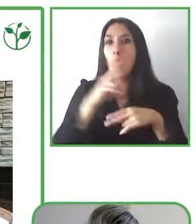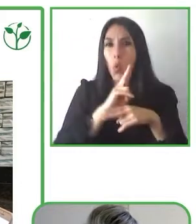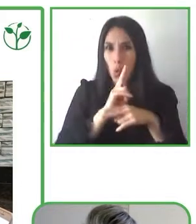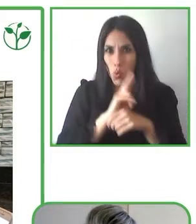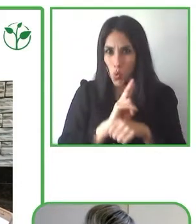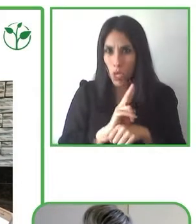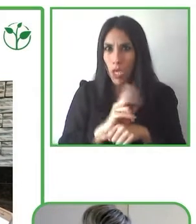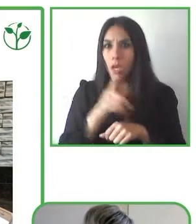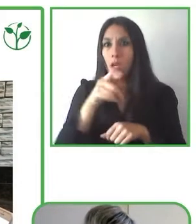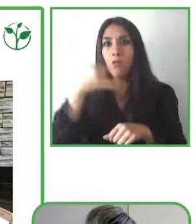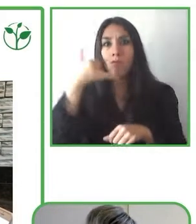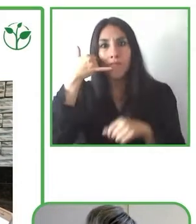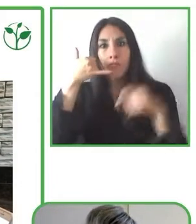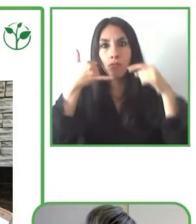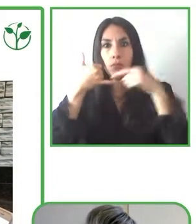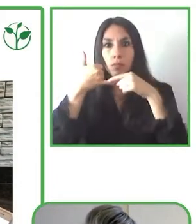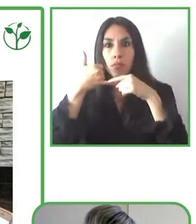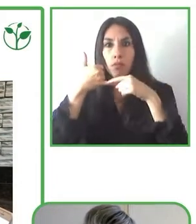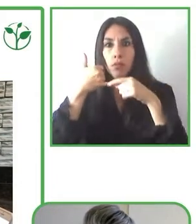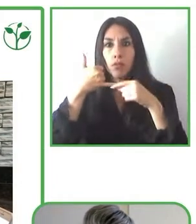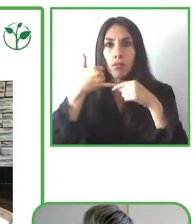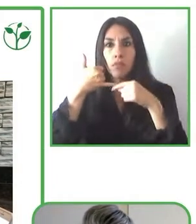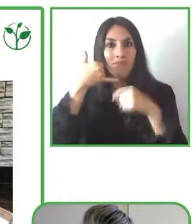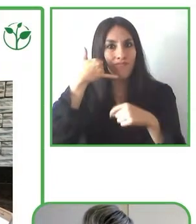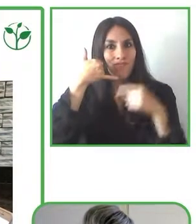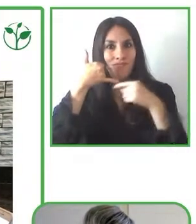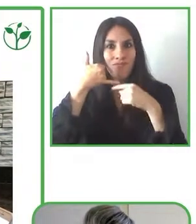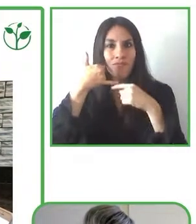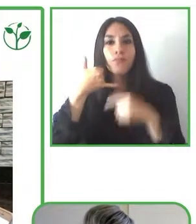principal means to connect the internet.